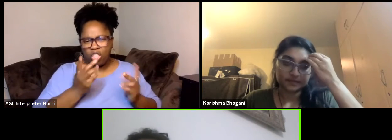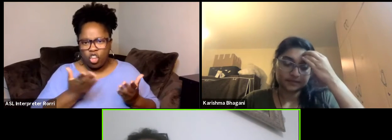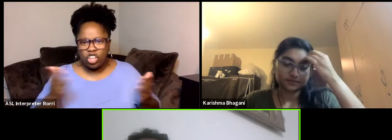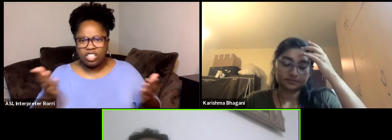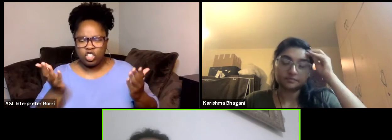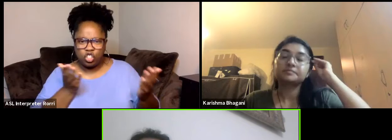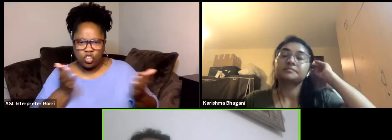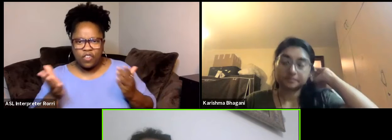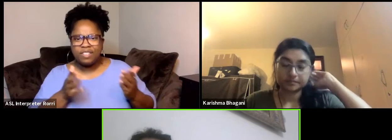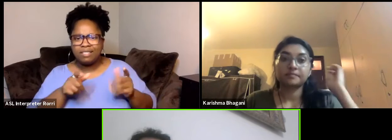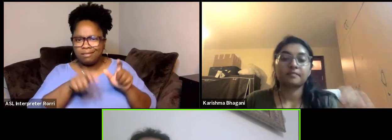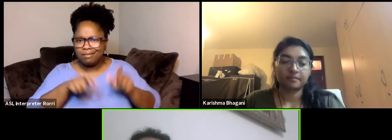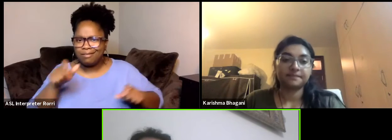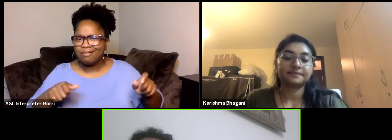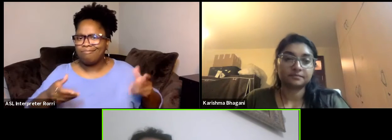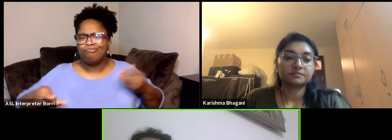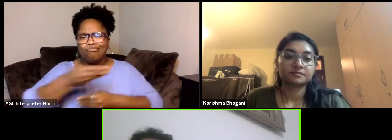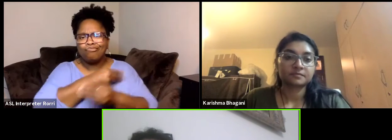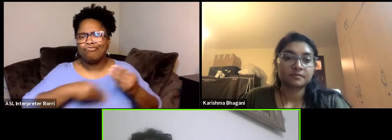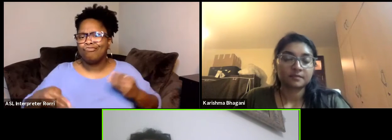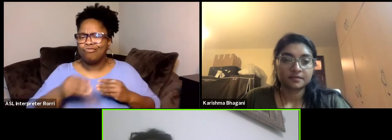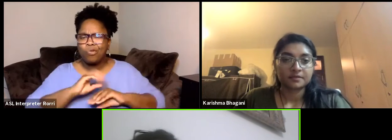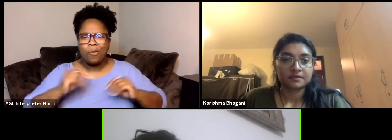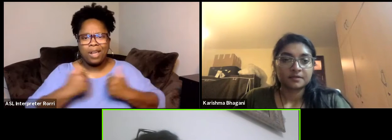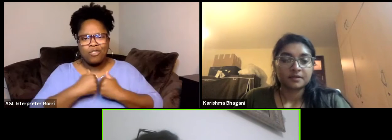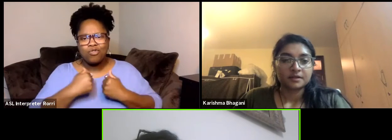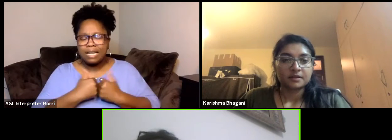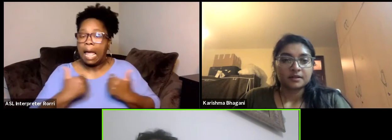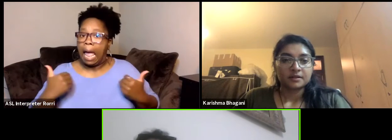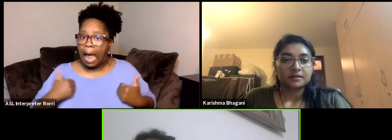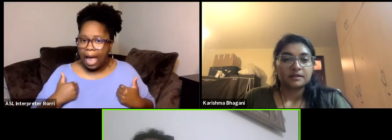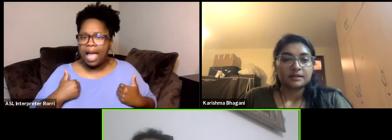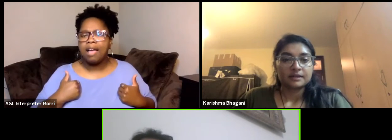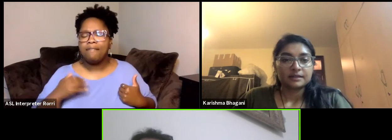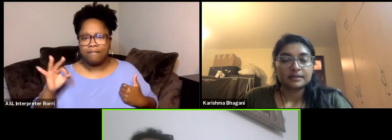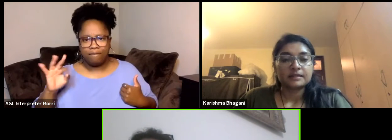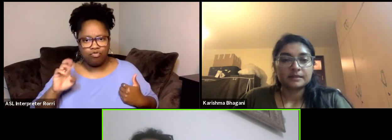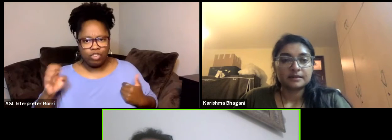so we need to work hard altogether to make it more adapted,